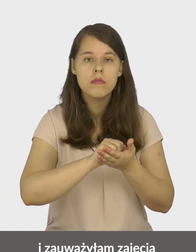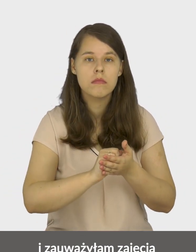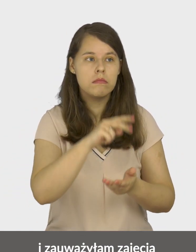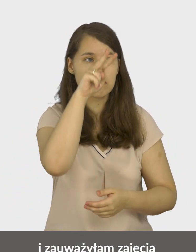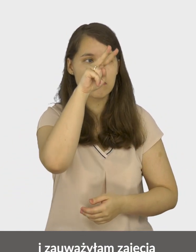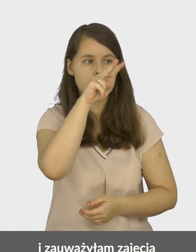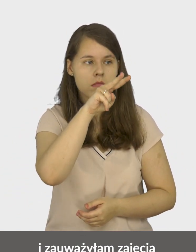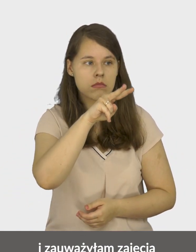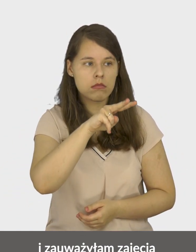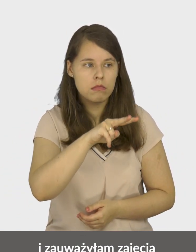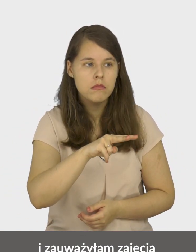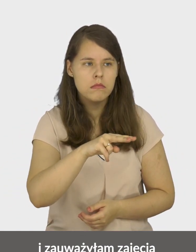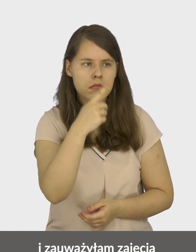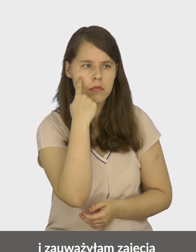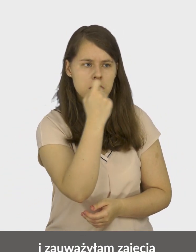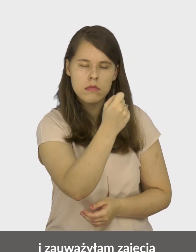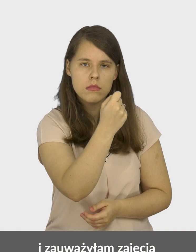and I noticed the classes